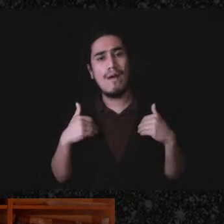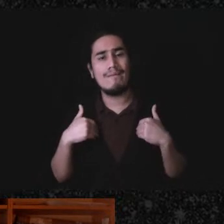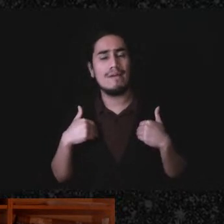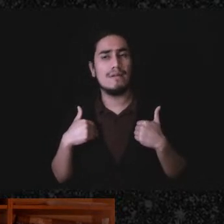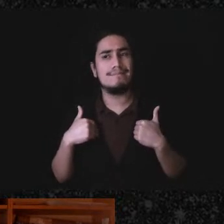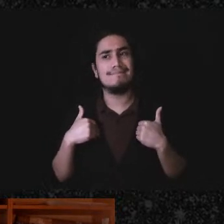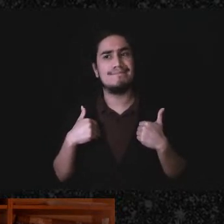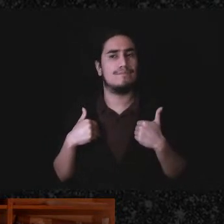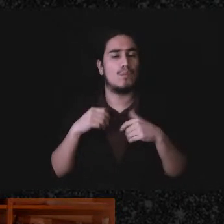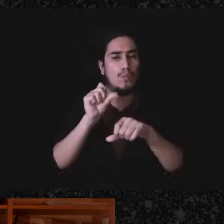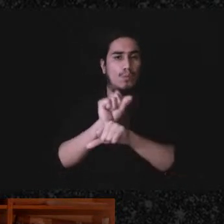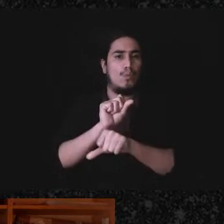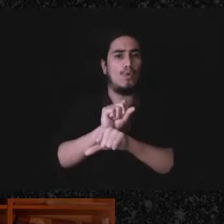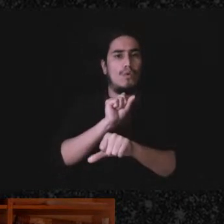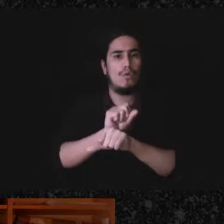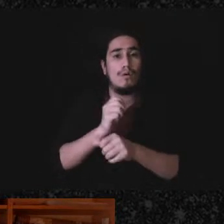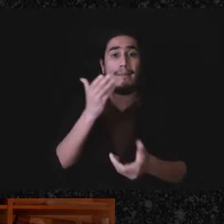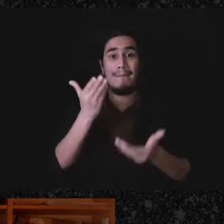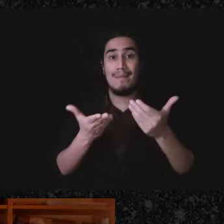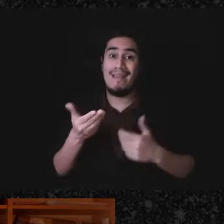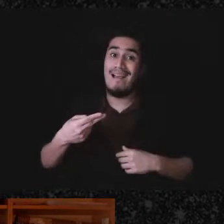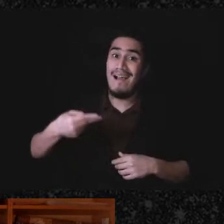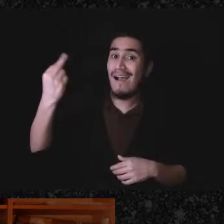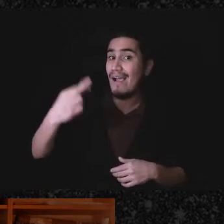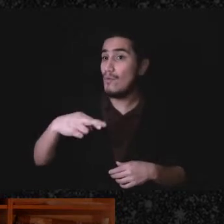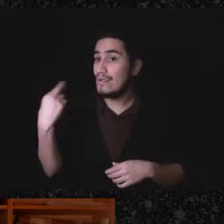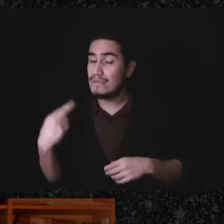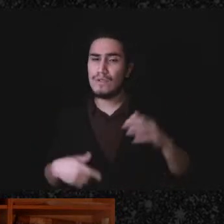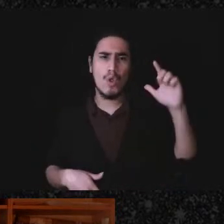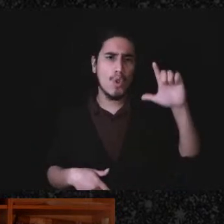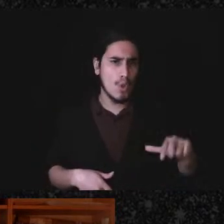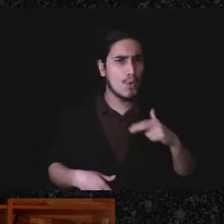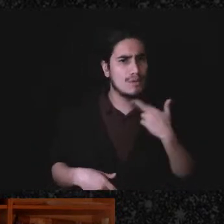doing work that is maybe high risk and low risk is very different doing this in a way where you